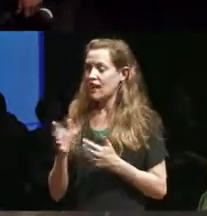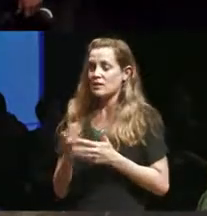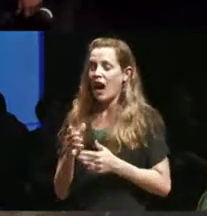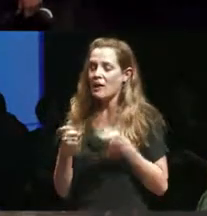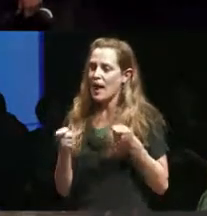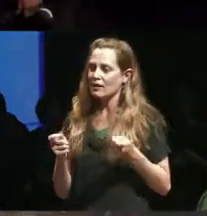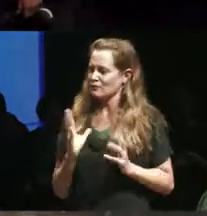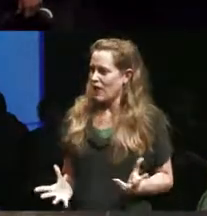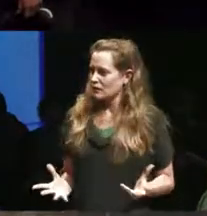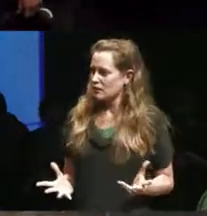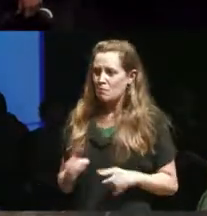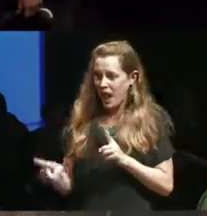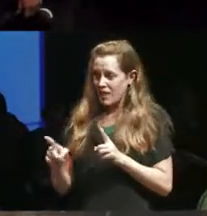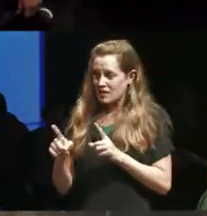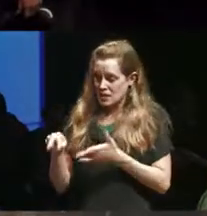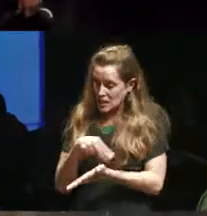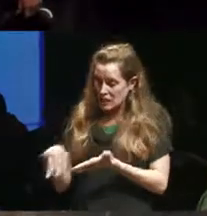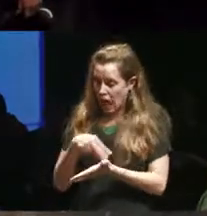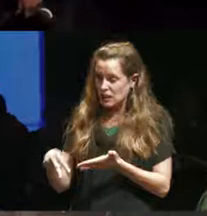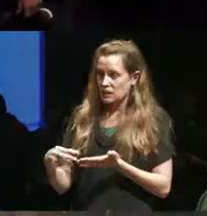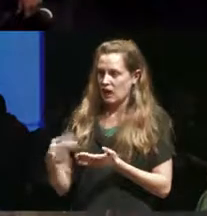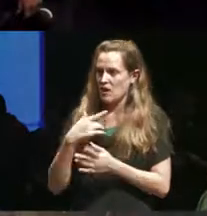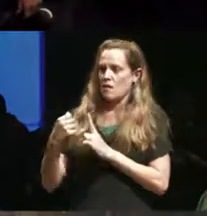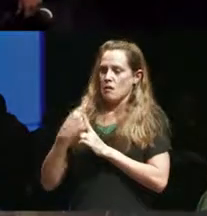level of abuse that's and and the more I couldn't get it and couldn't do it think